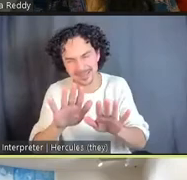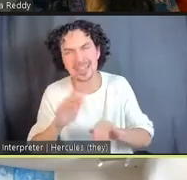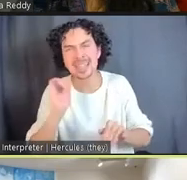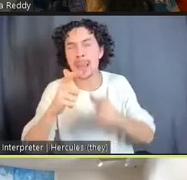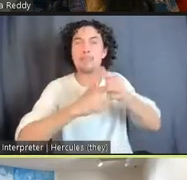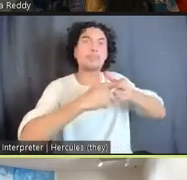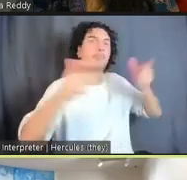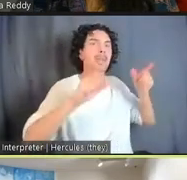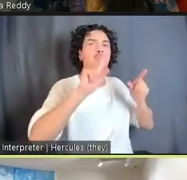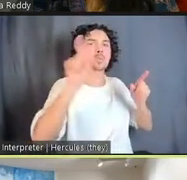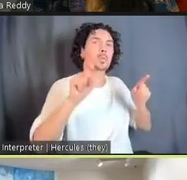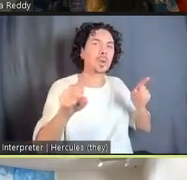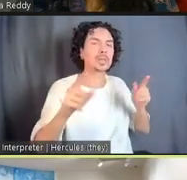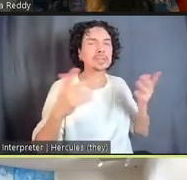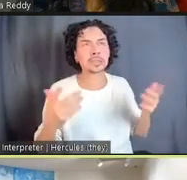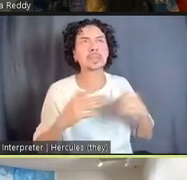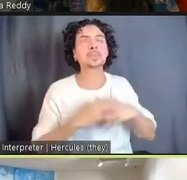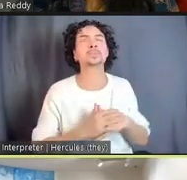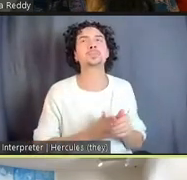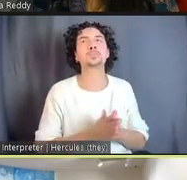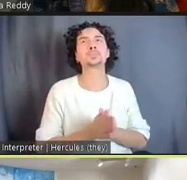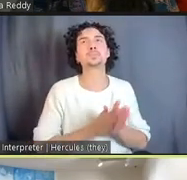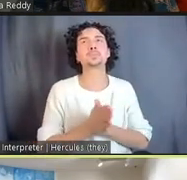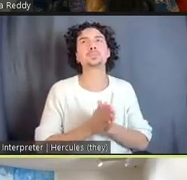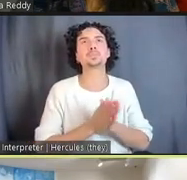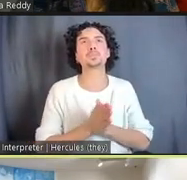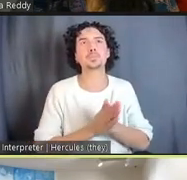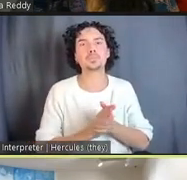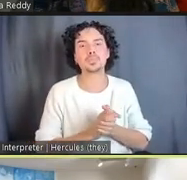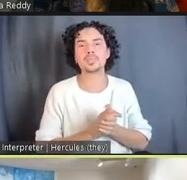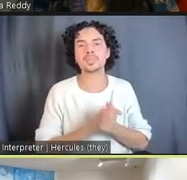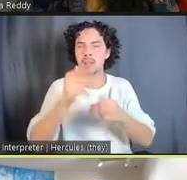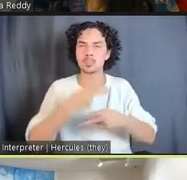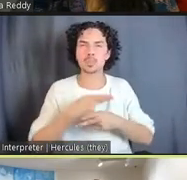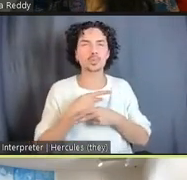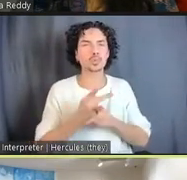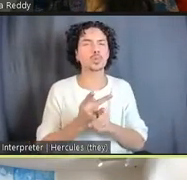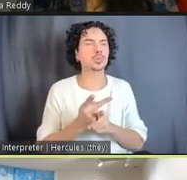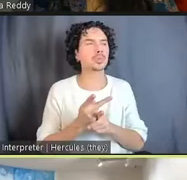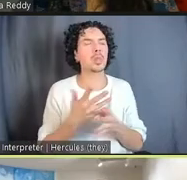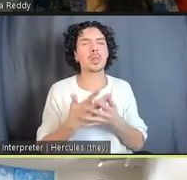what I want to say is that it's produced so many conversations and opportunities